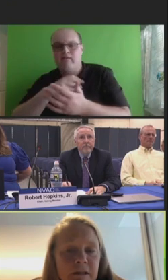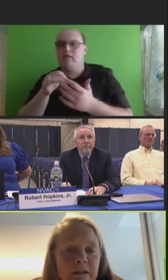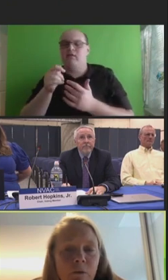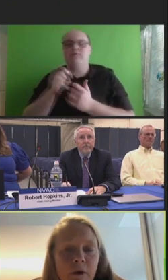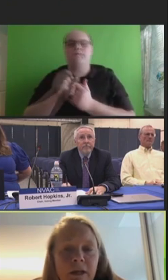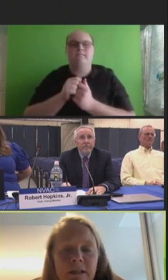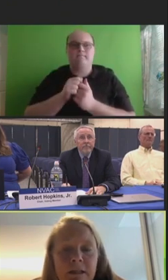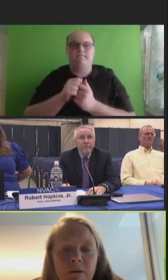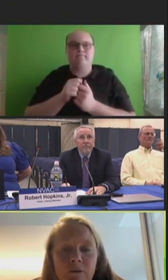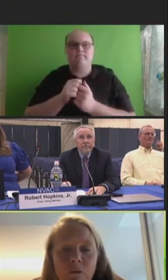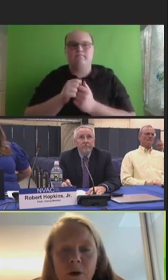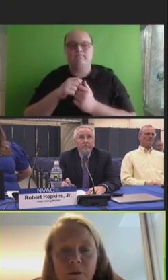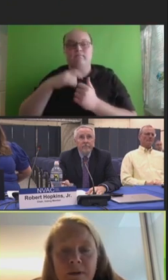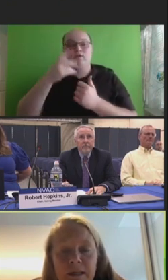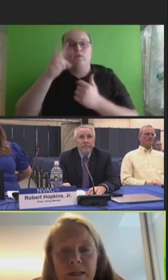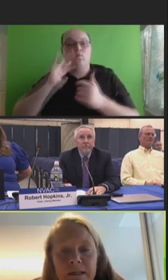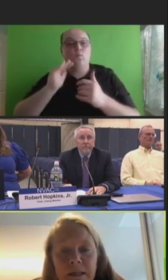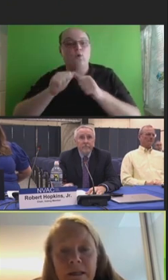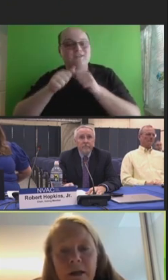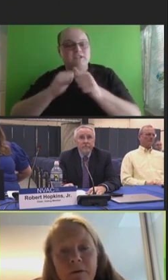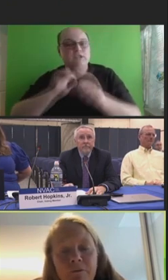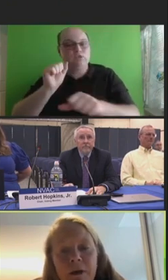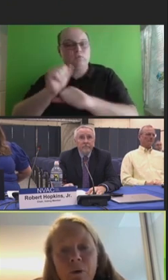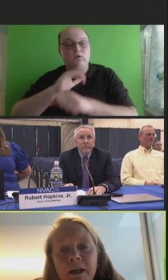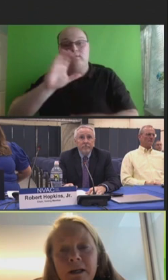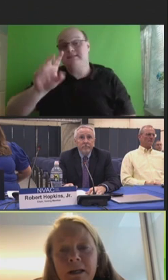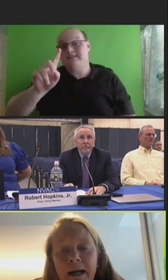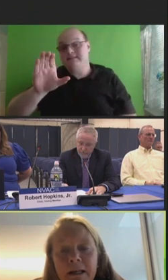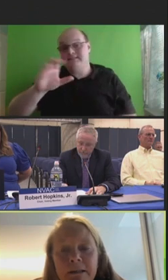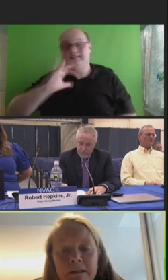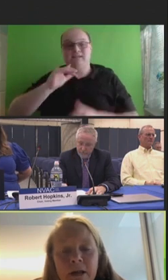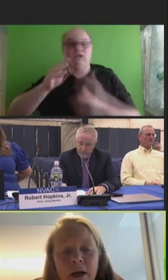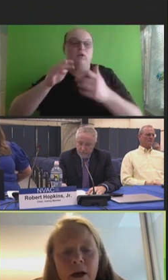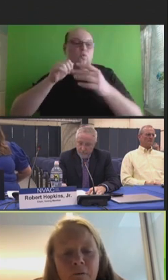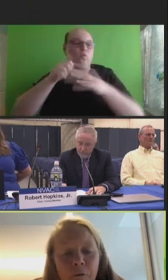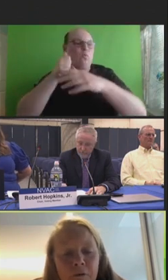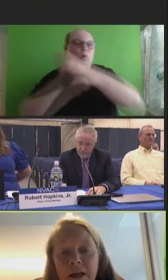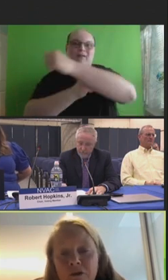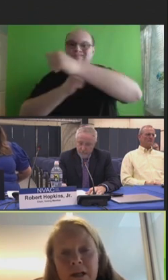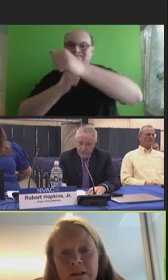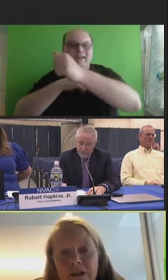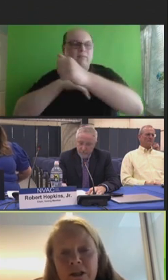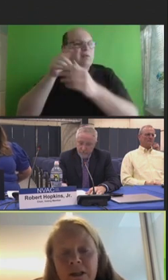And so, we're going to continue to work with CDC on framework and guidance for that transition